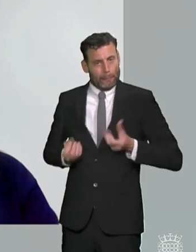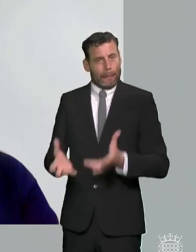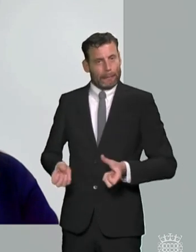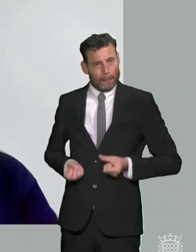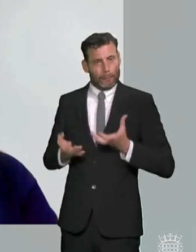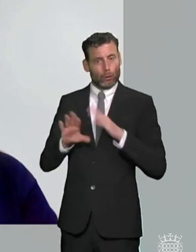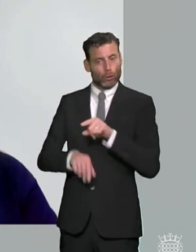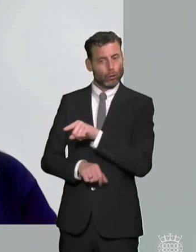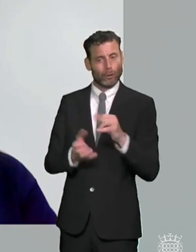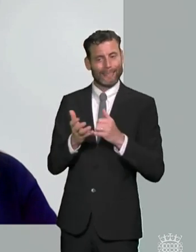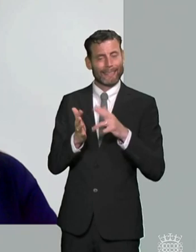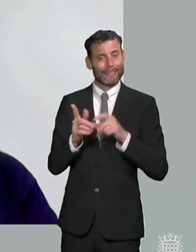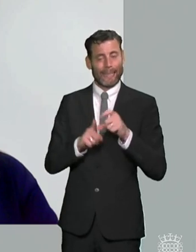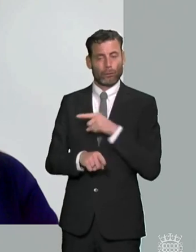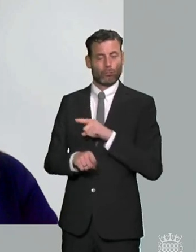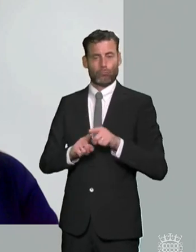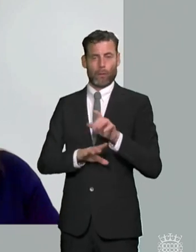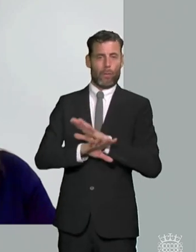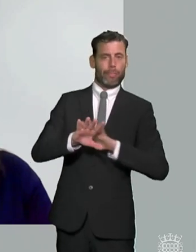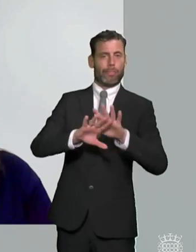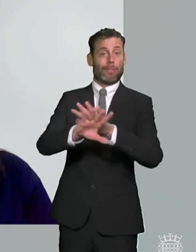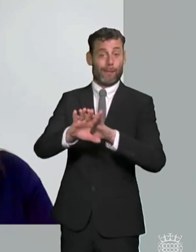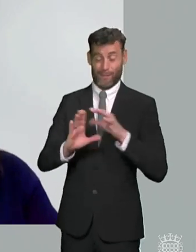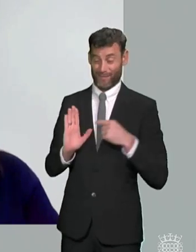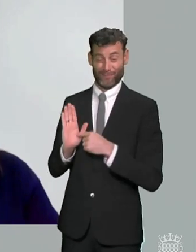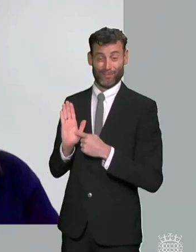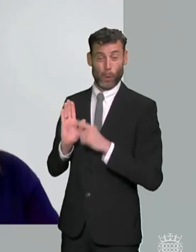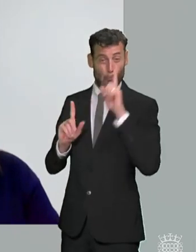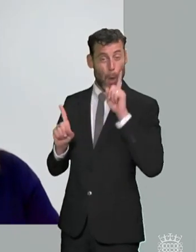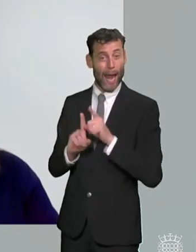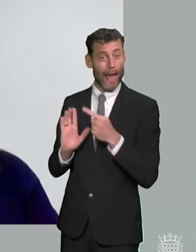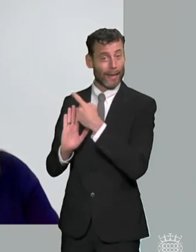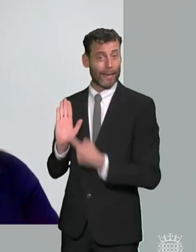so i think you know in answer to that question i don't think it's going to be possible to deliver